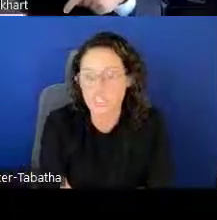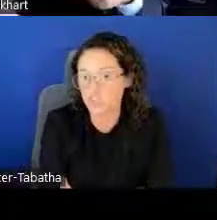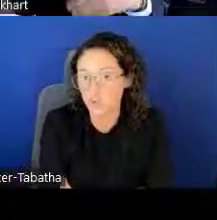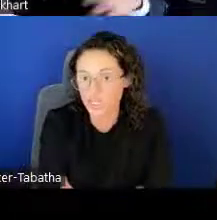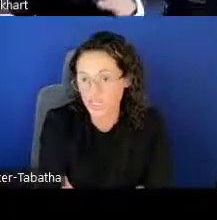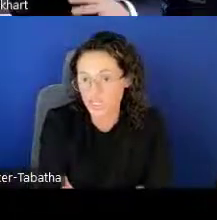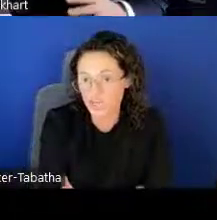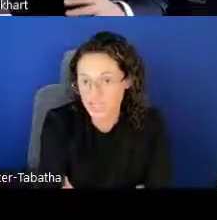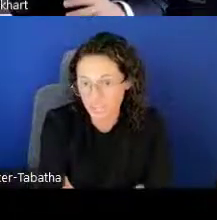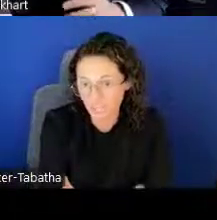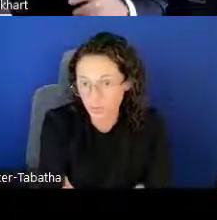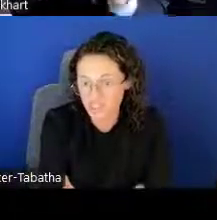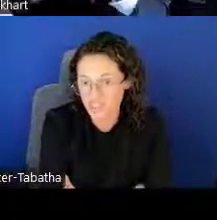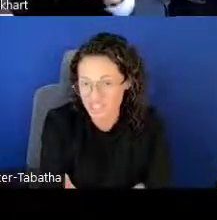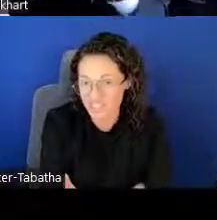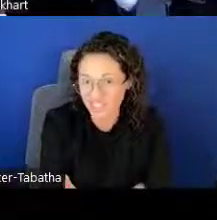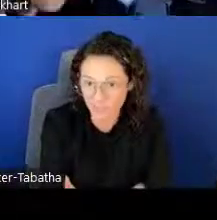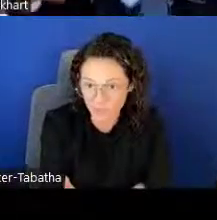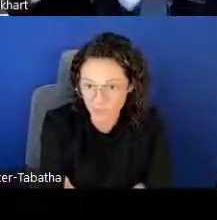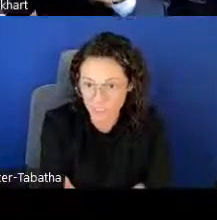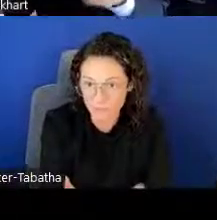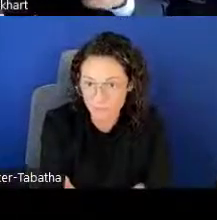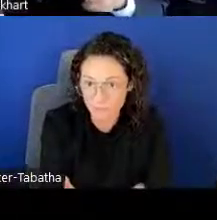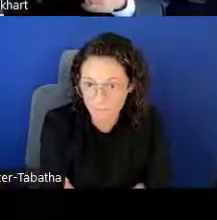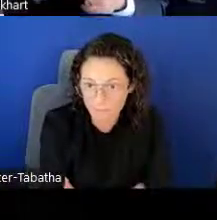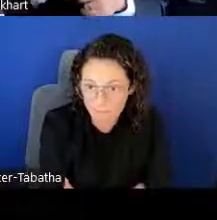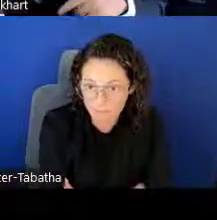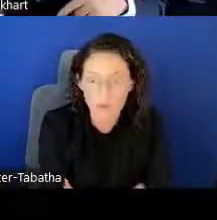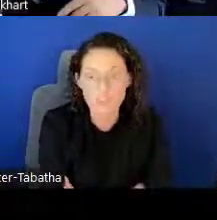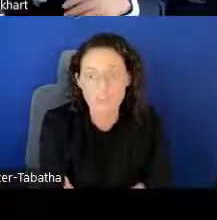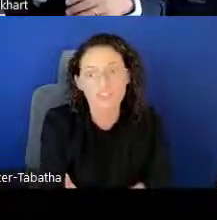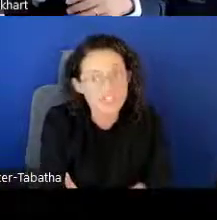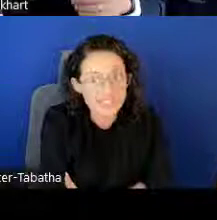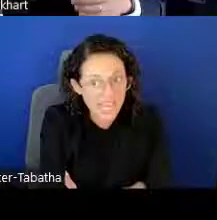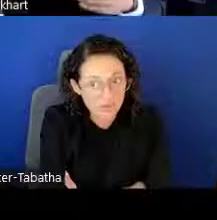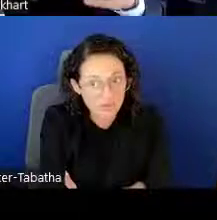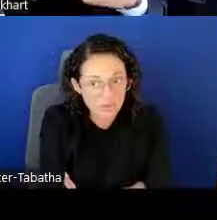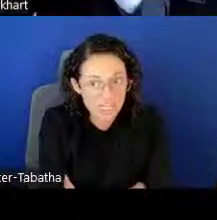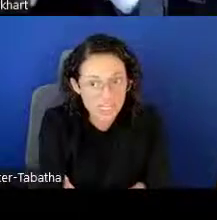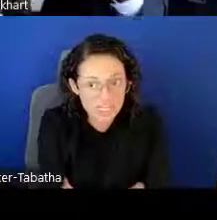The 2022 cycle, which just concluded, that was the first cycle for REACH.